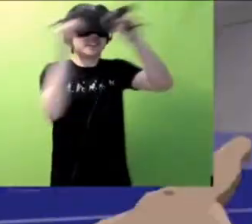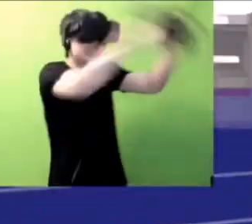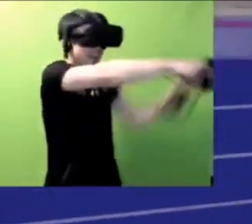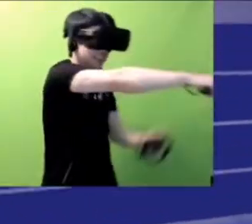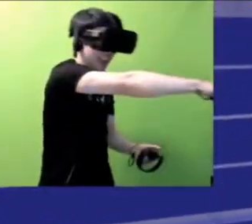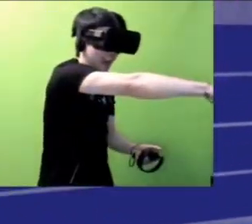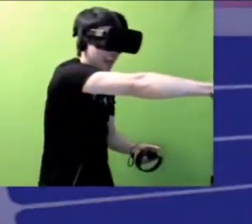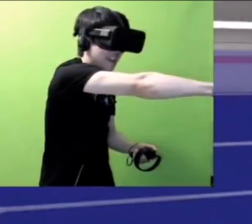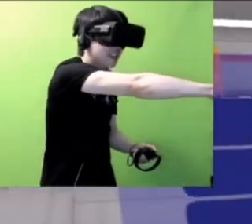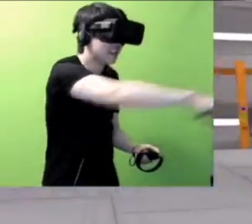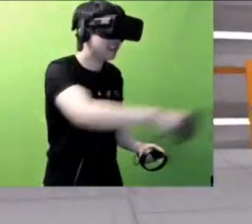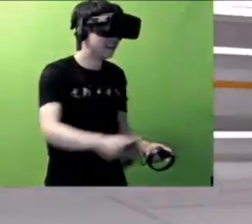Stay there!